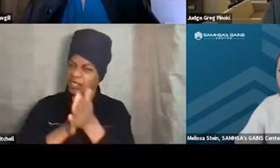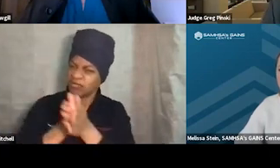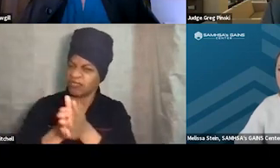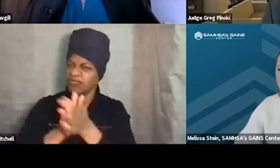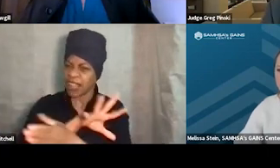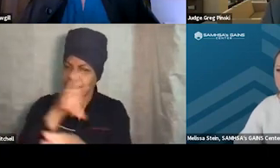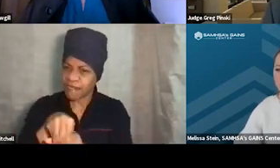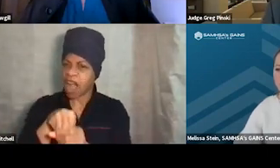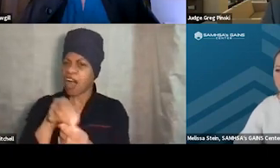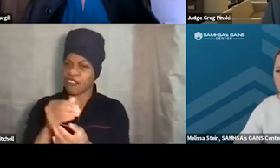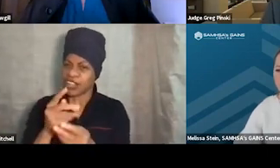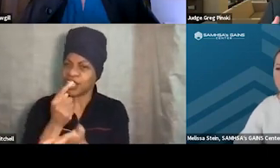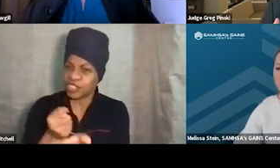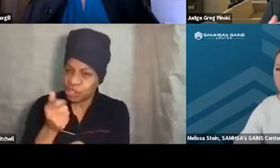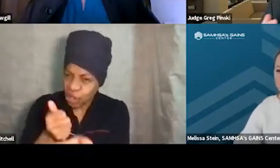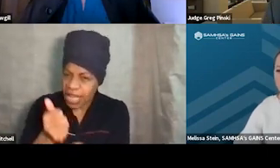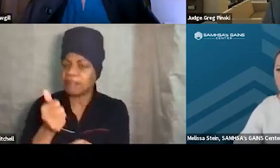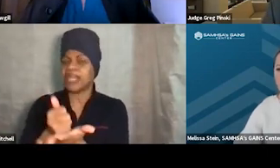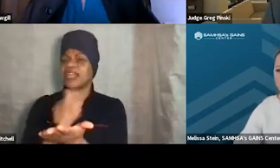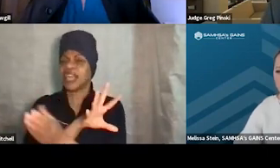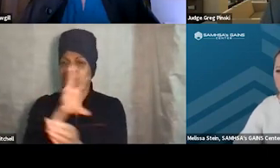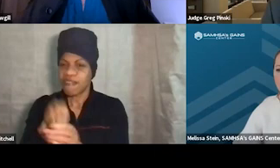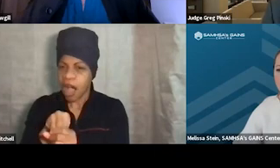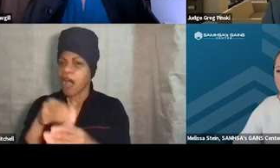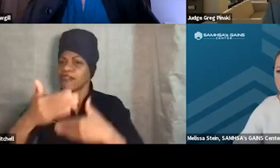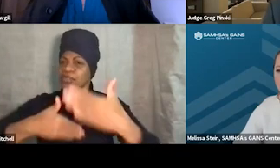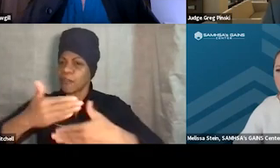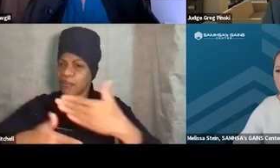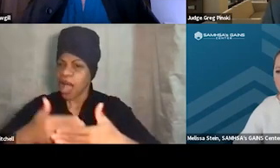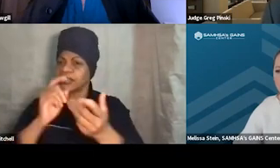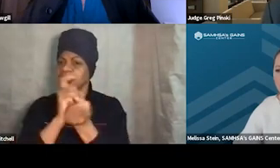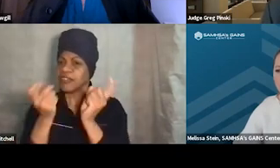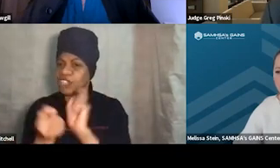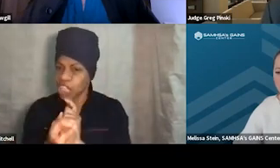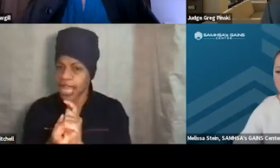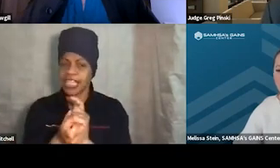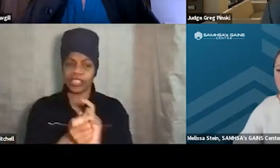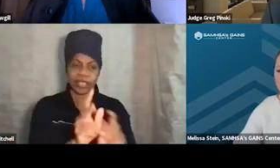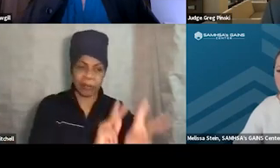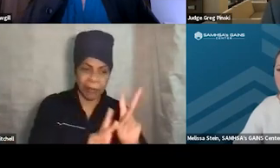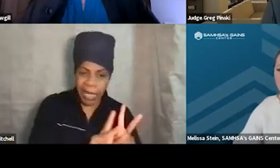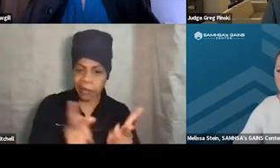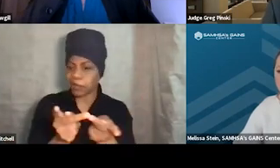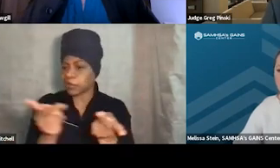that they're engaged in the process of changing people, places, and things in their lives,